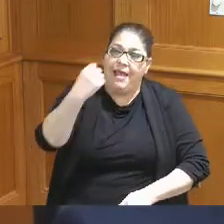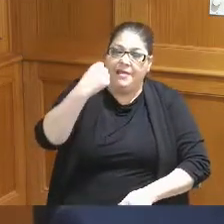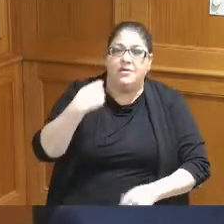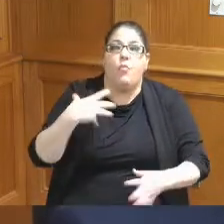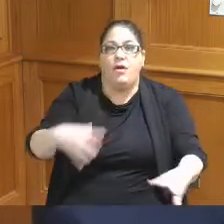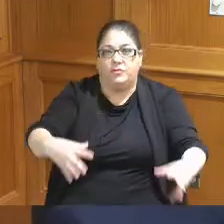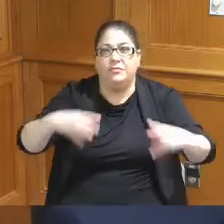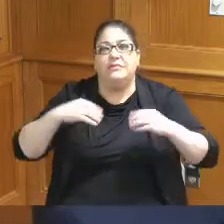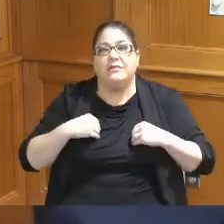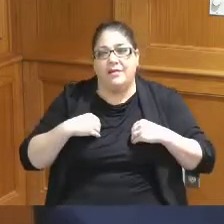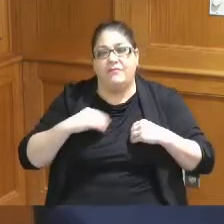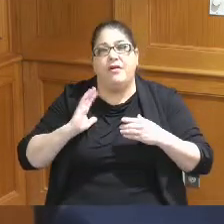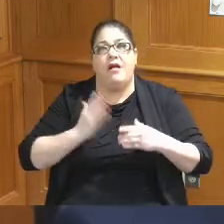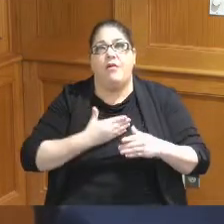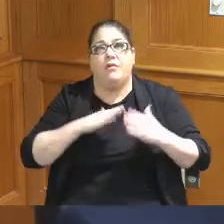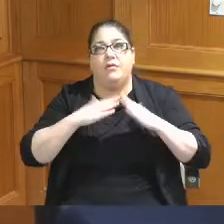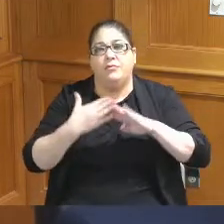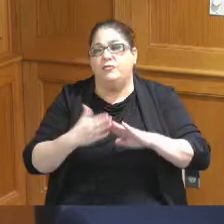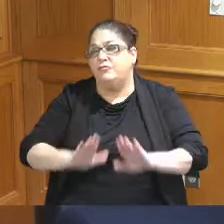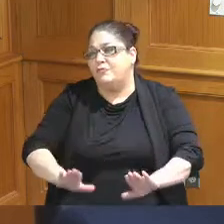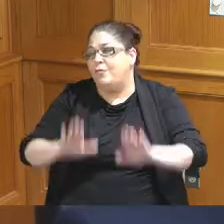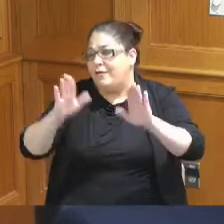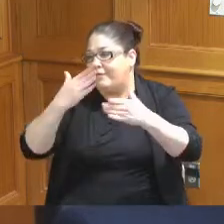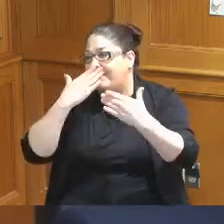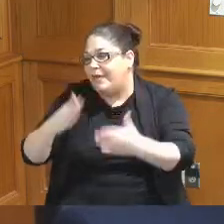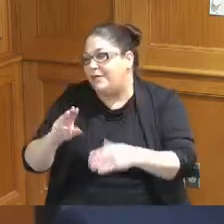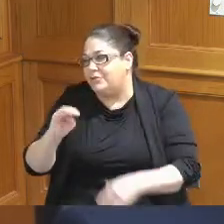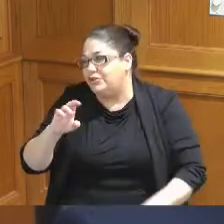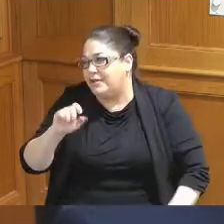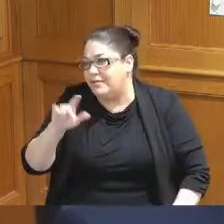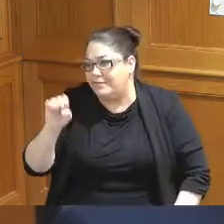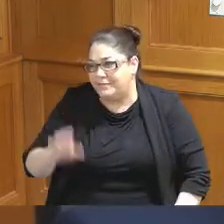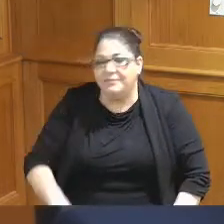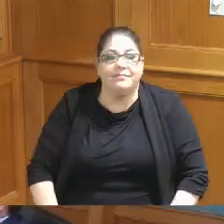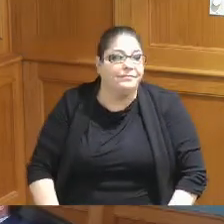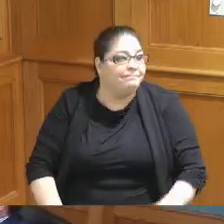this for our customers it's just a great thing so thanks Michelle thank you awesome thank you